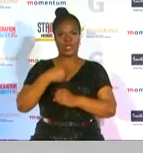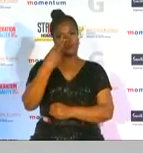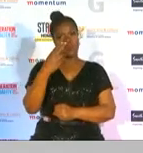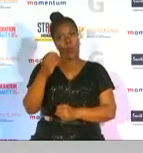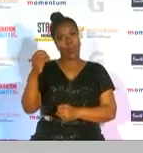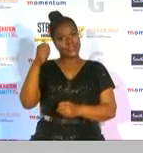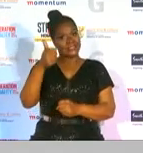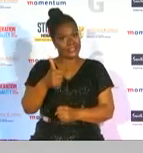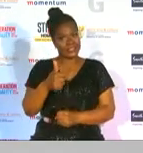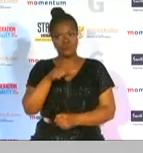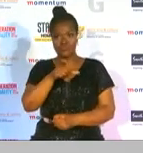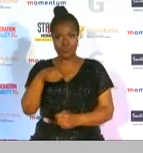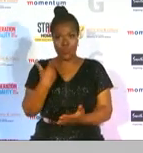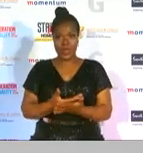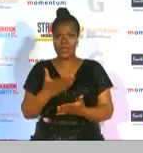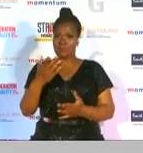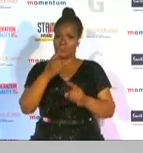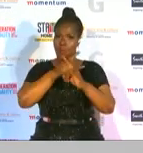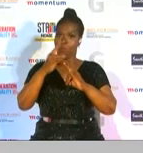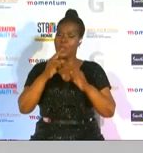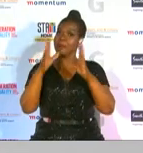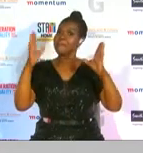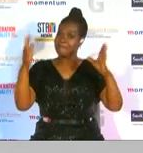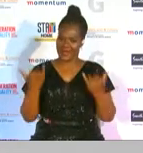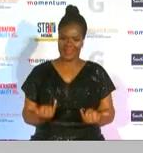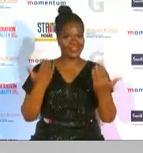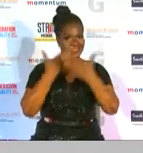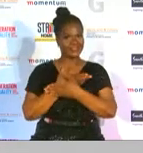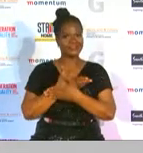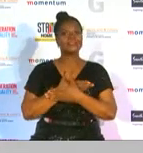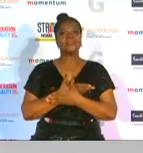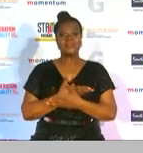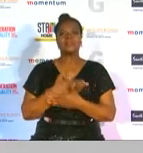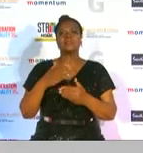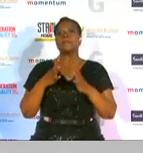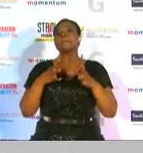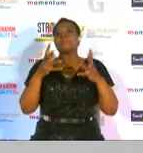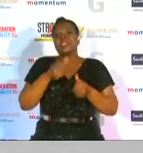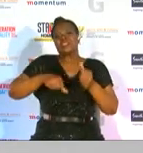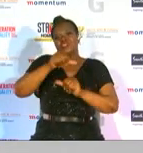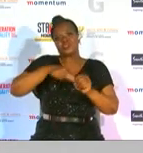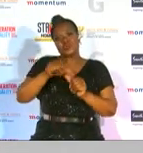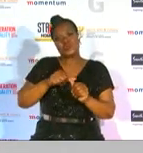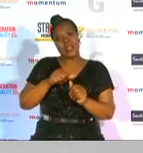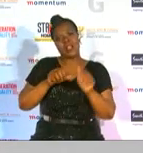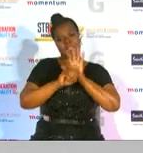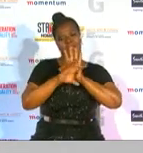you could also win big this evening we are rewarding the most active social media personality tonight so get tweeting